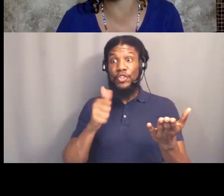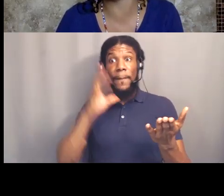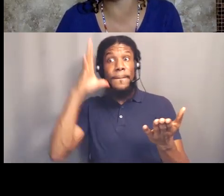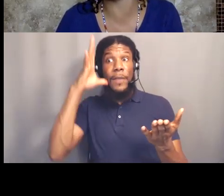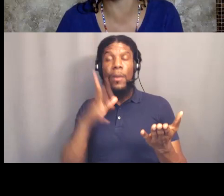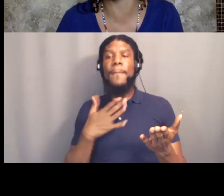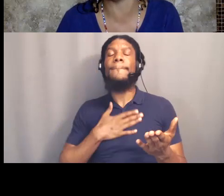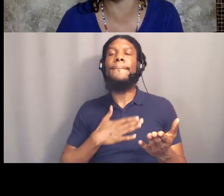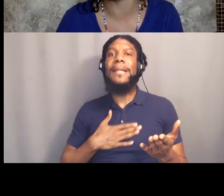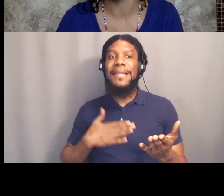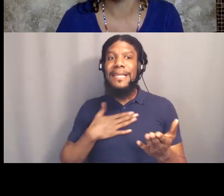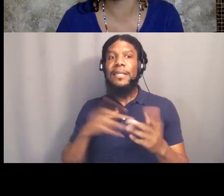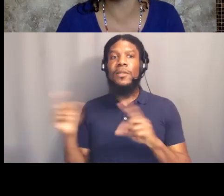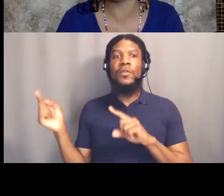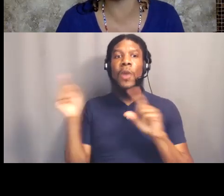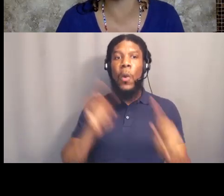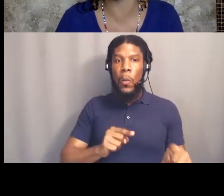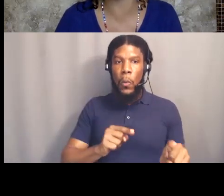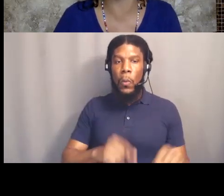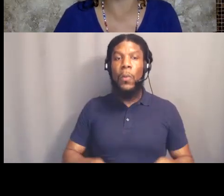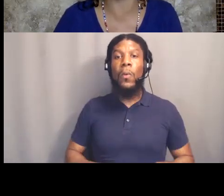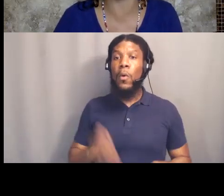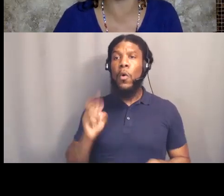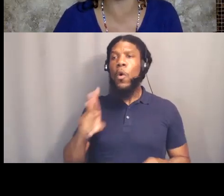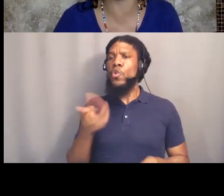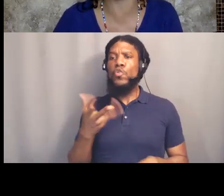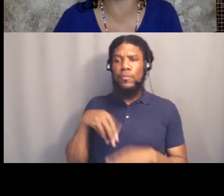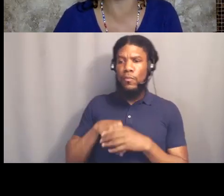especially if you're a parent or somehow invested in LA USD.